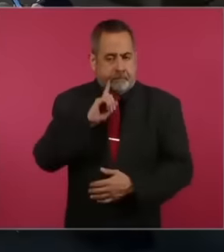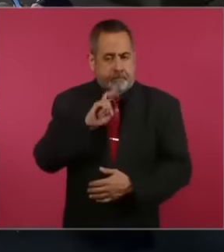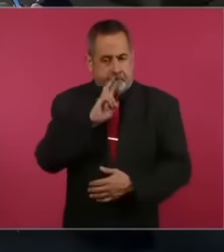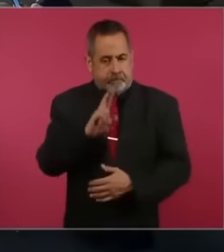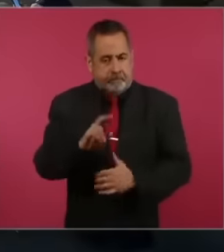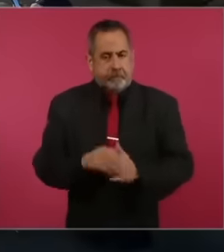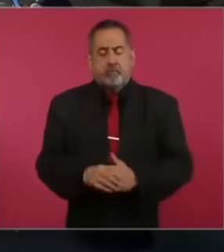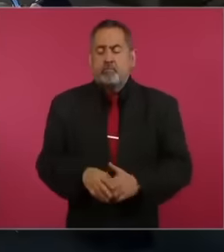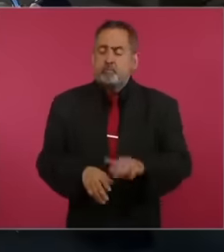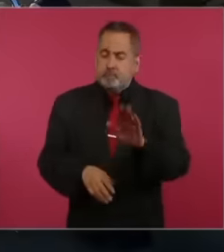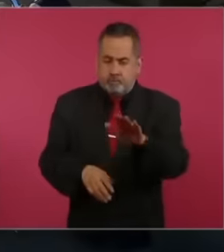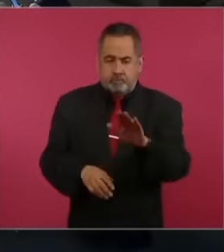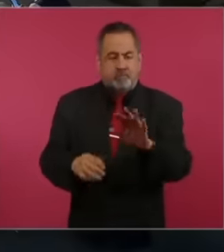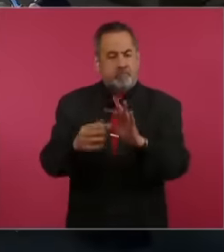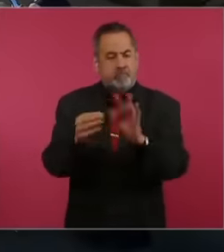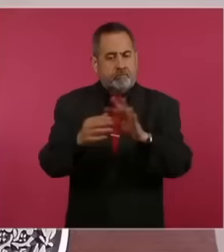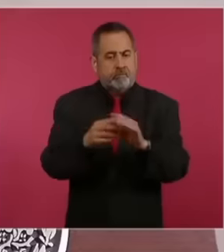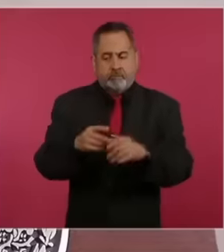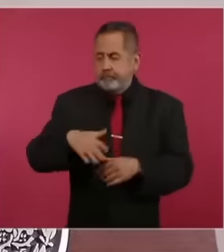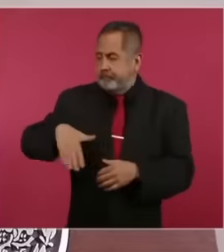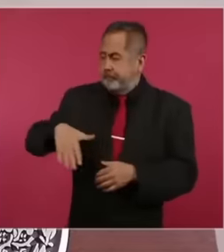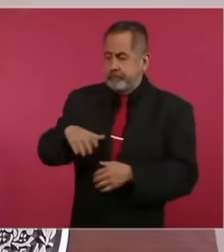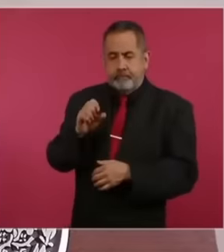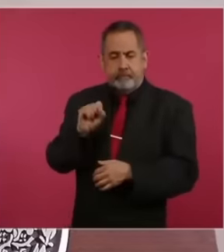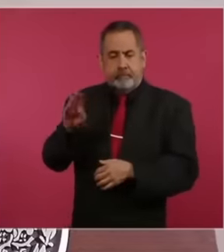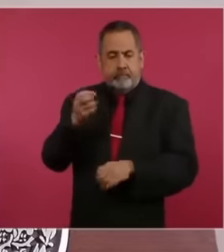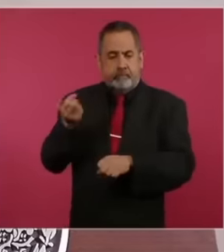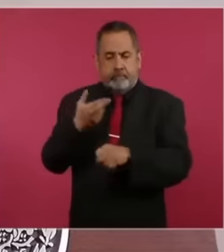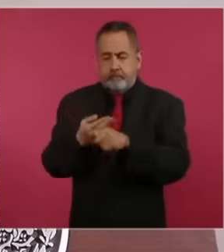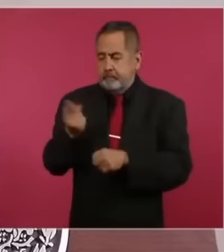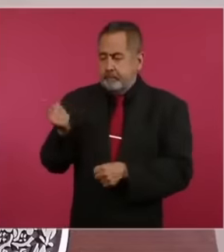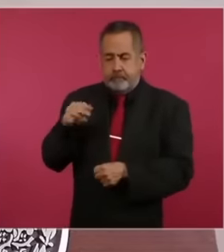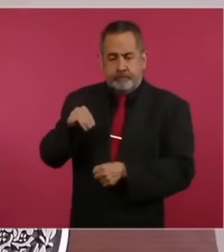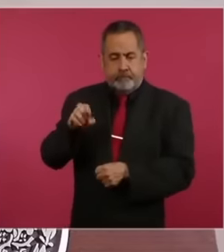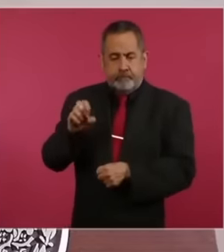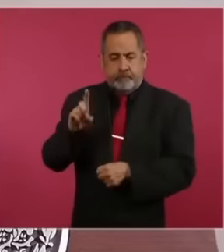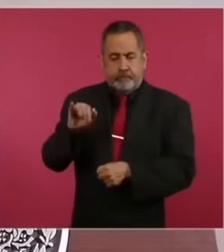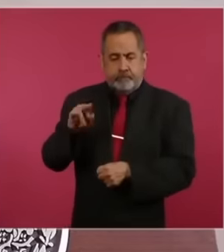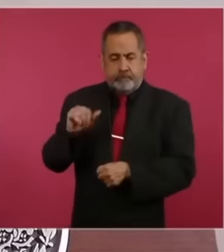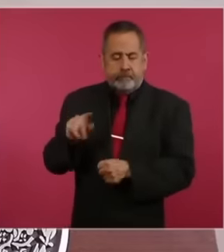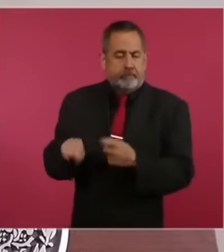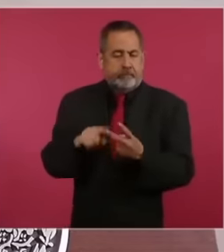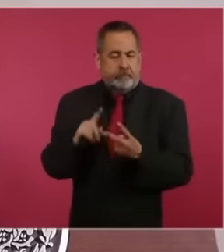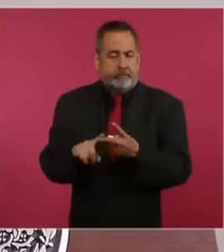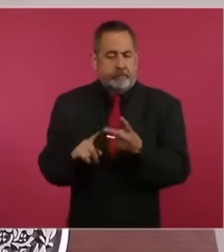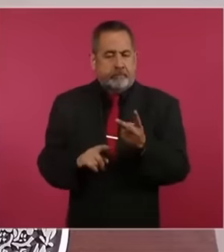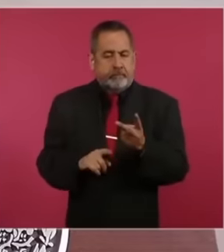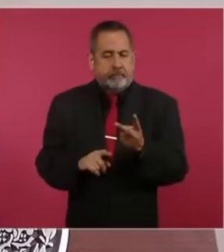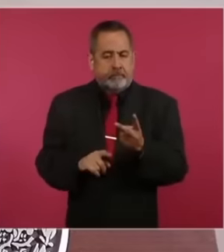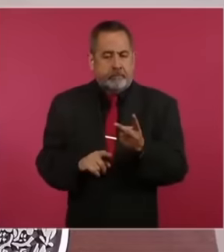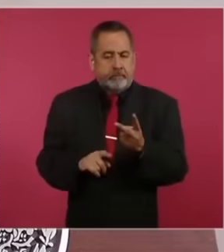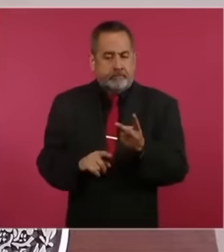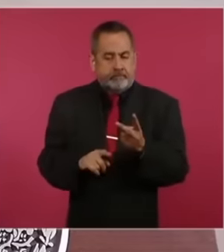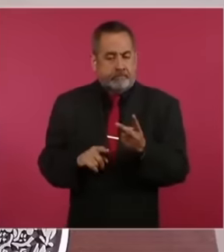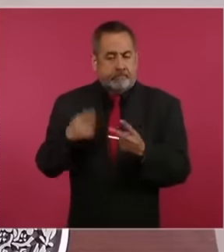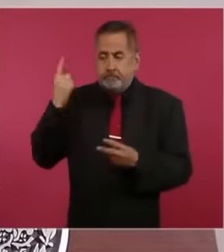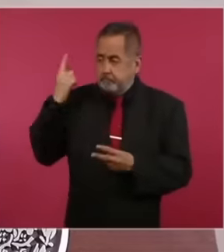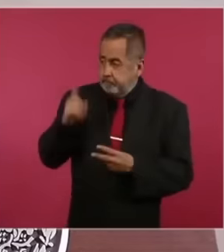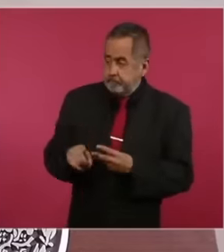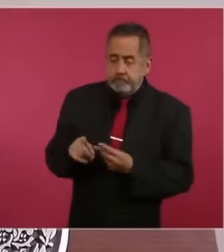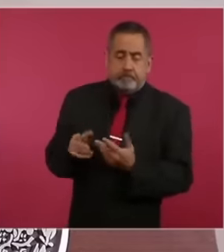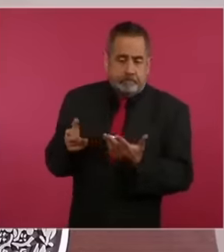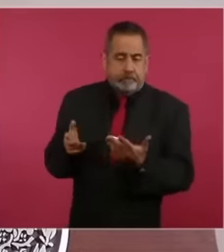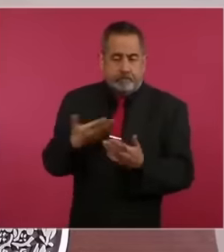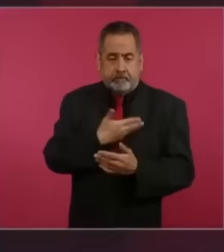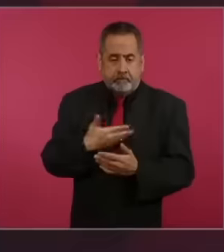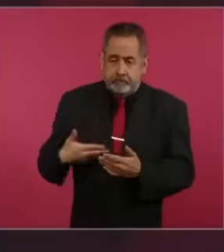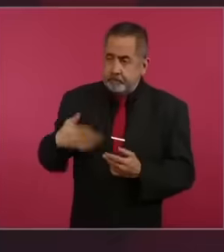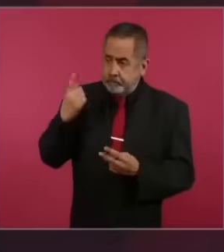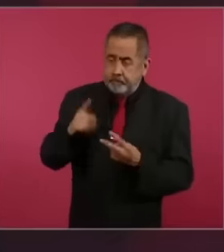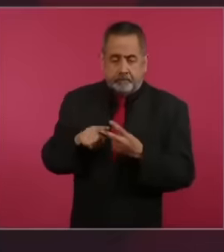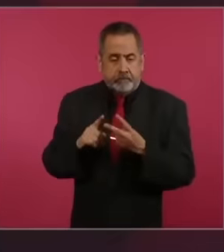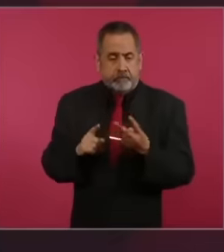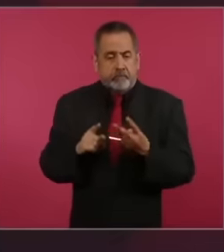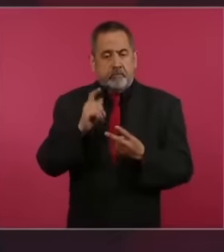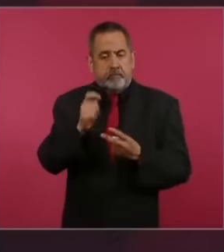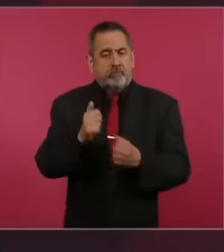Undersecretary Medina commented and in accordance with the president's instructions, we will gladly